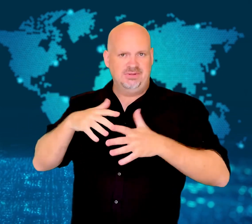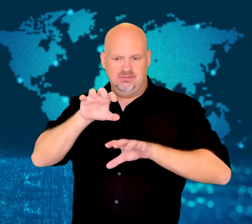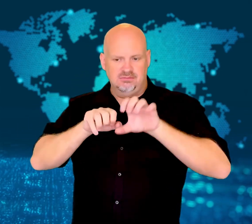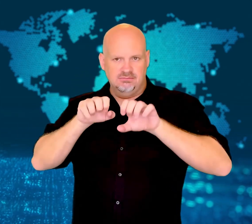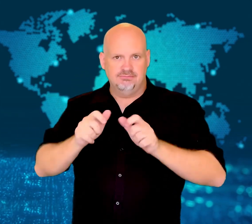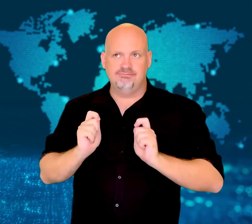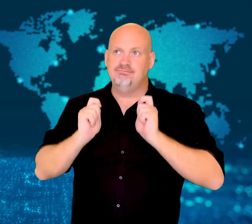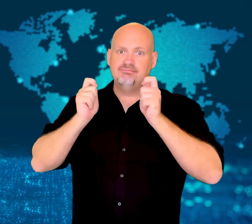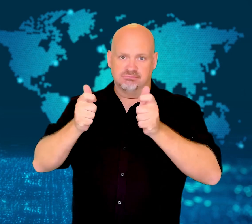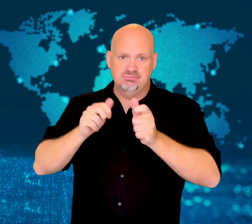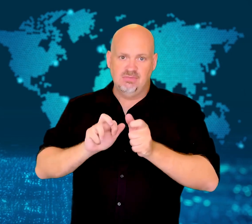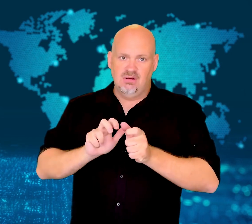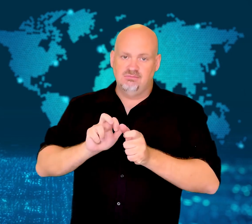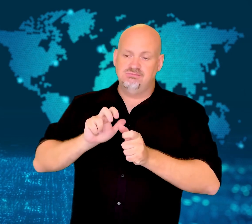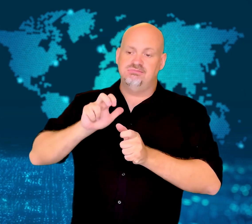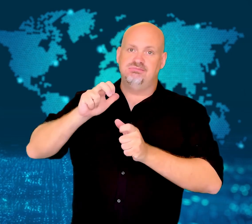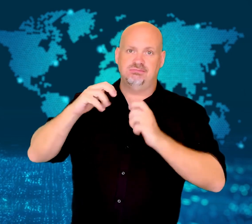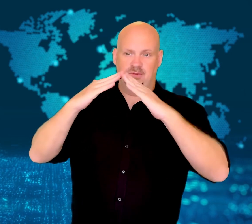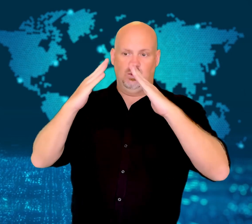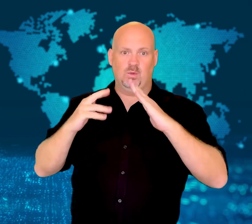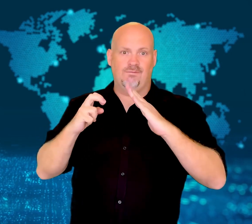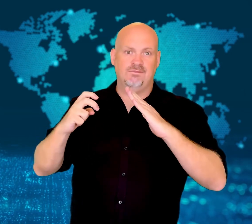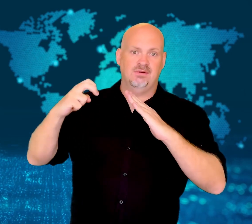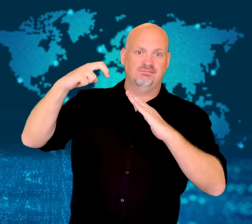fire from the top of a building.